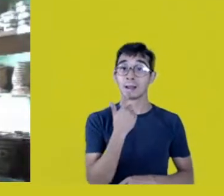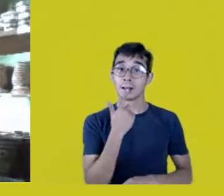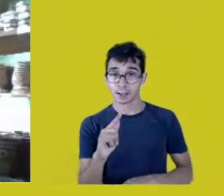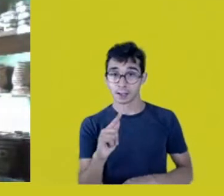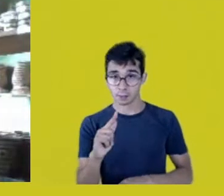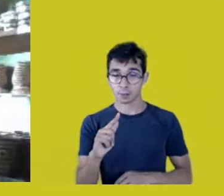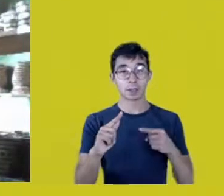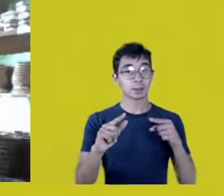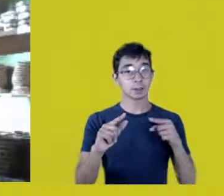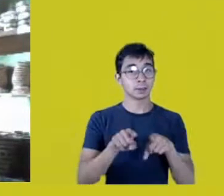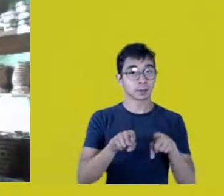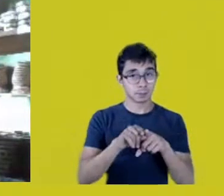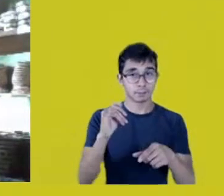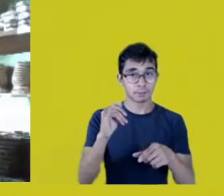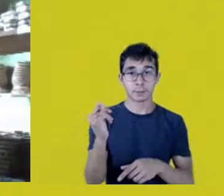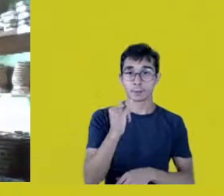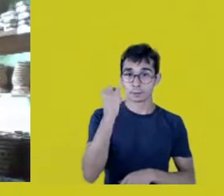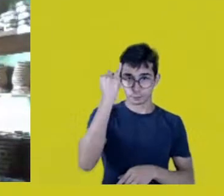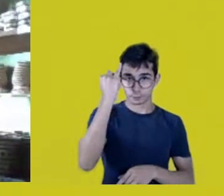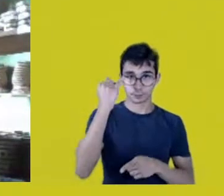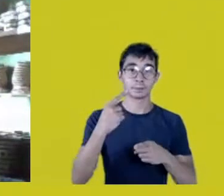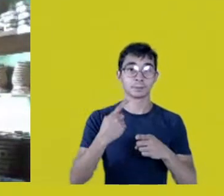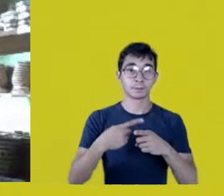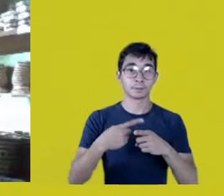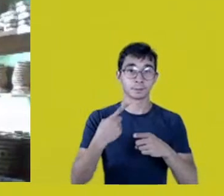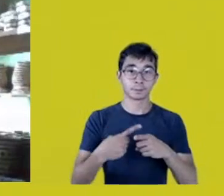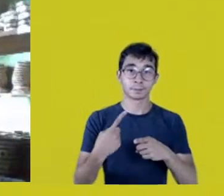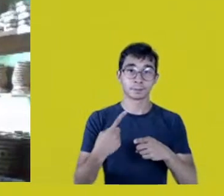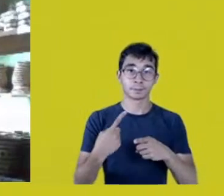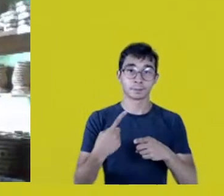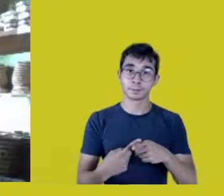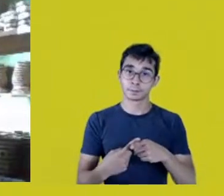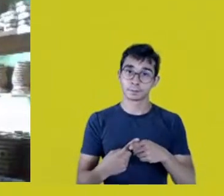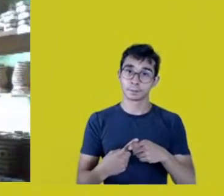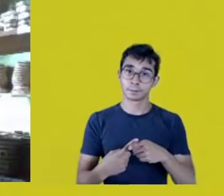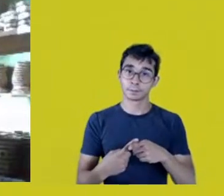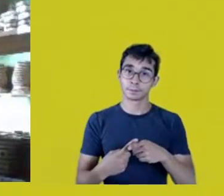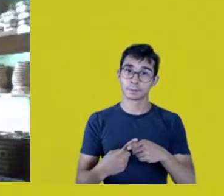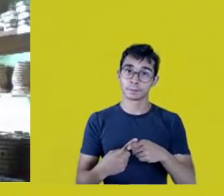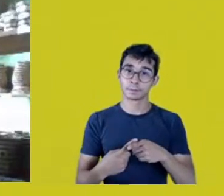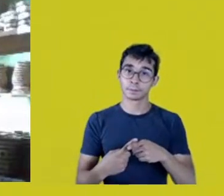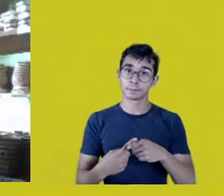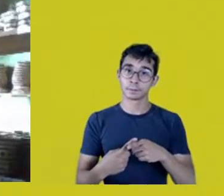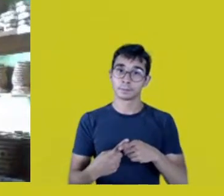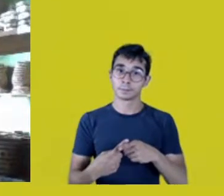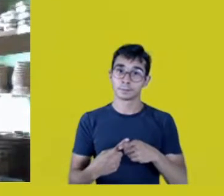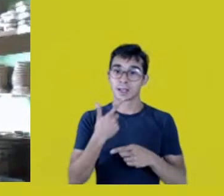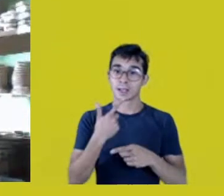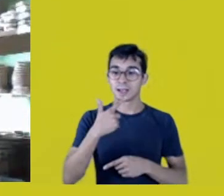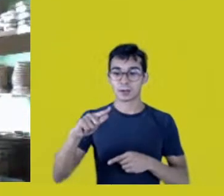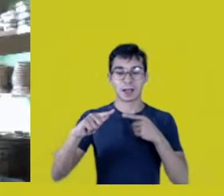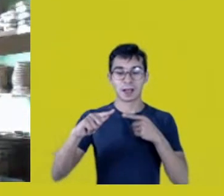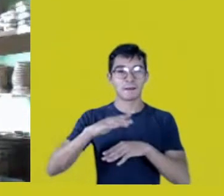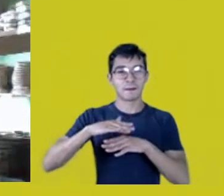because that’s one of the worst extermination and ethnocide weapons,